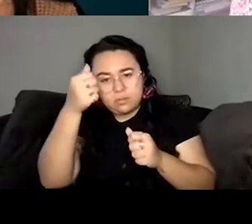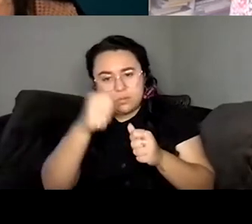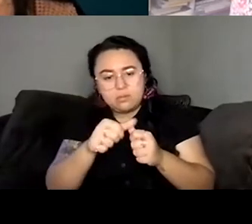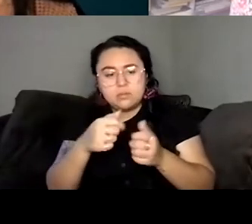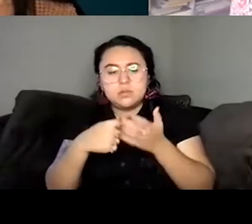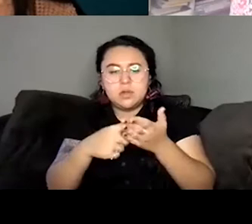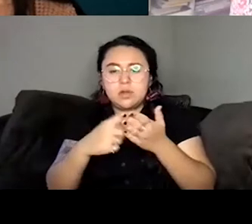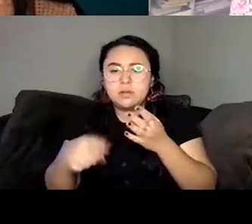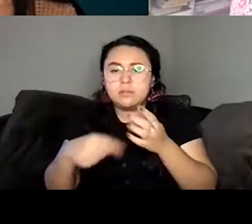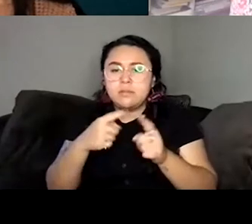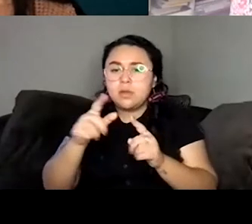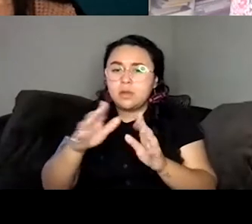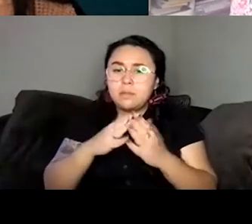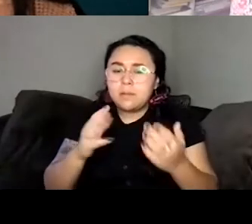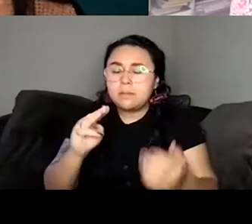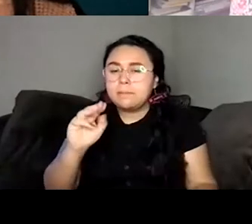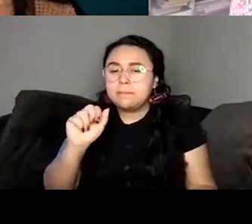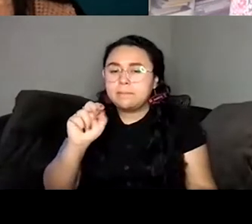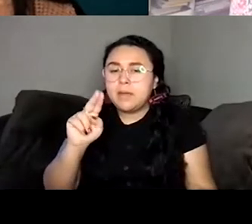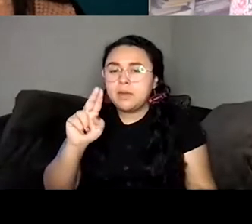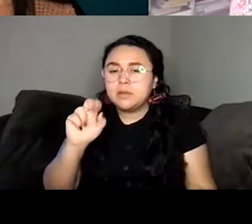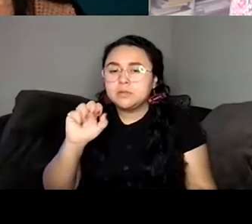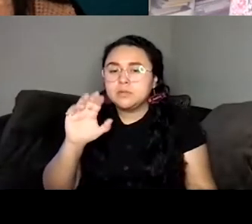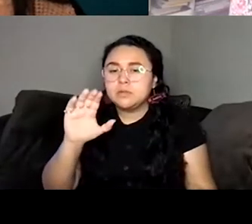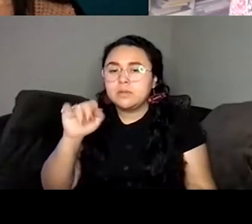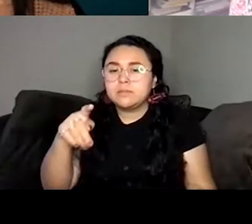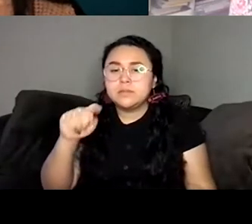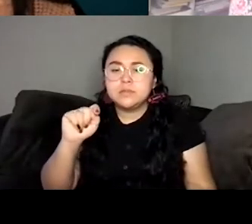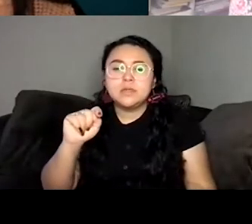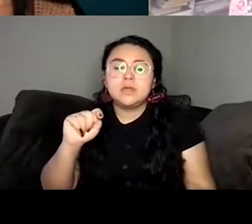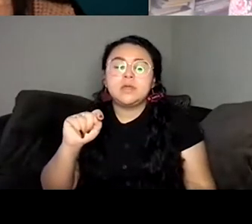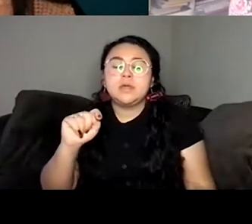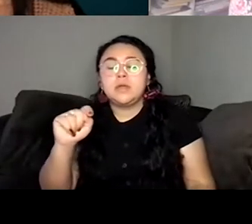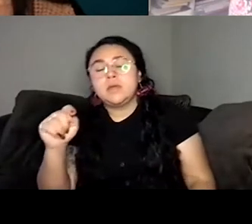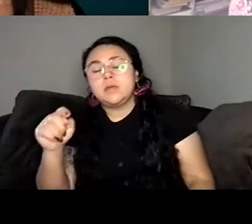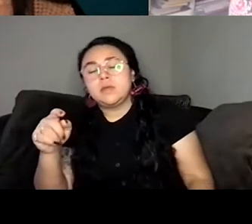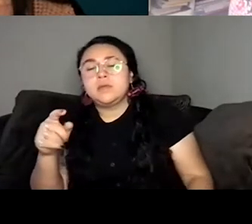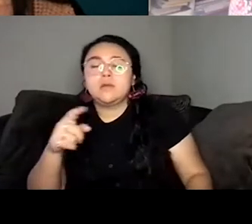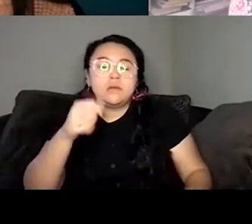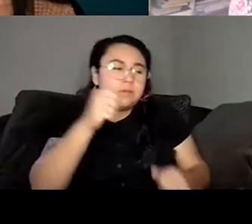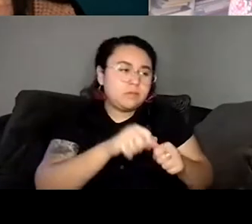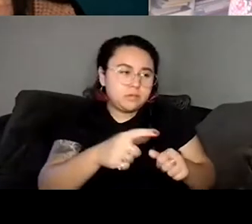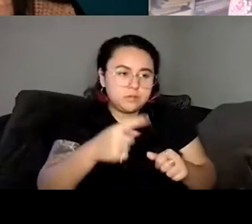being like, I'm not I mean, I'm writing it but I'm not sure it's I yeah, I really remember